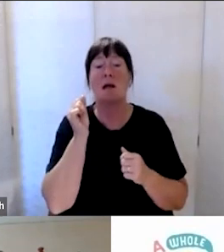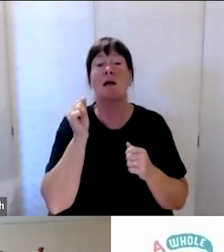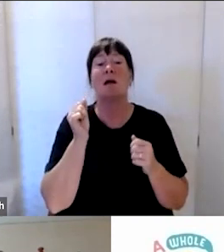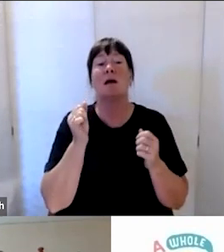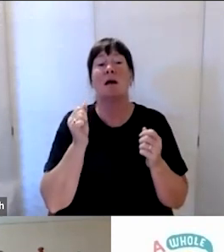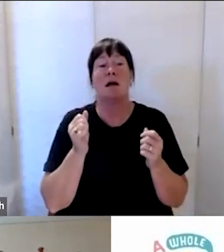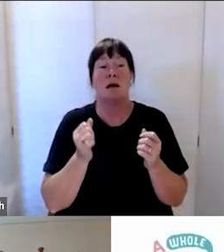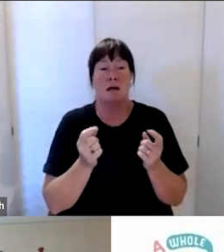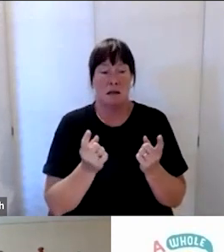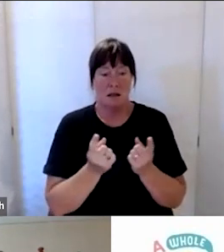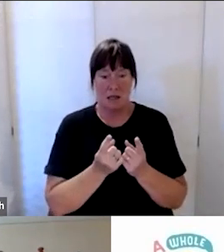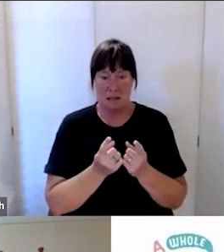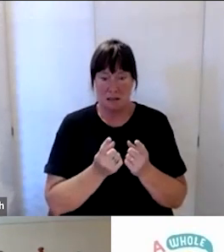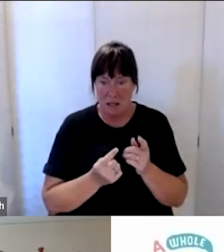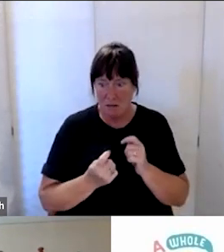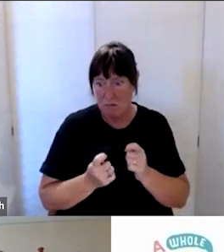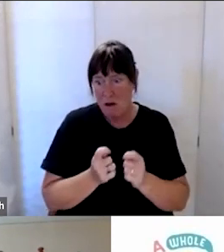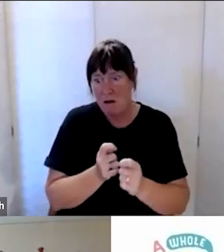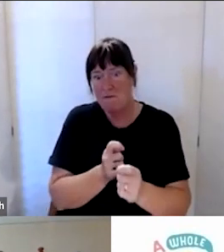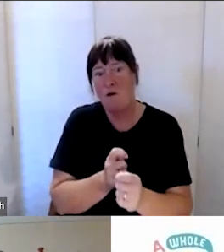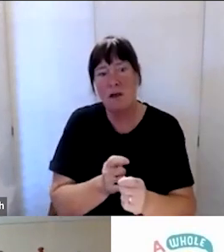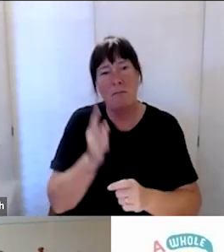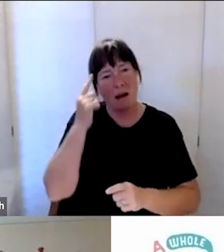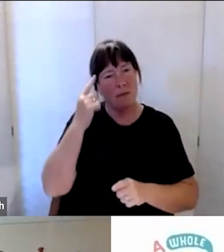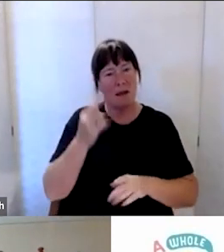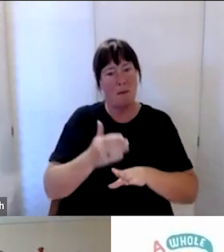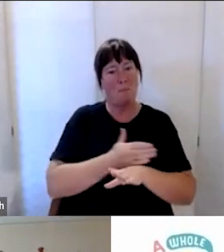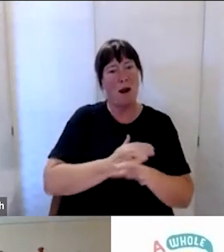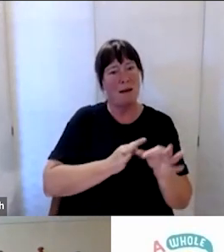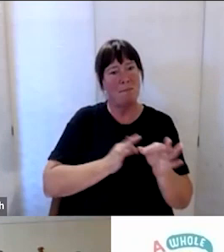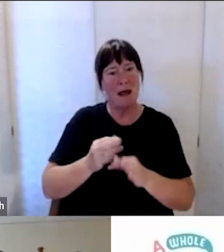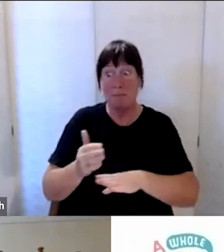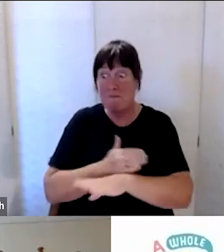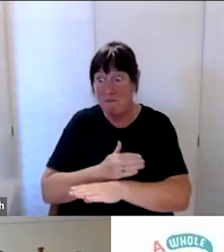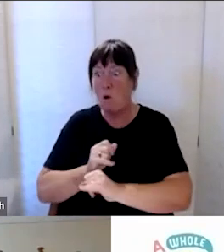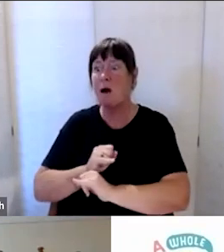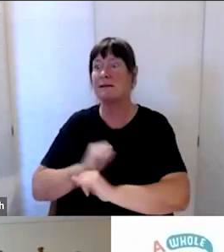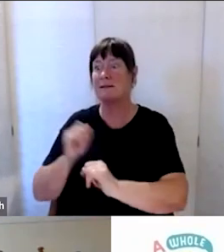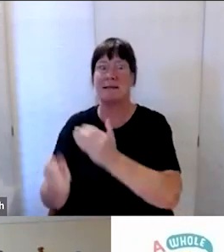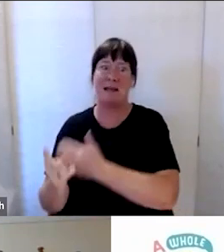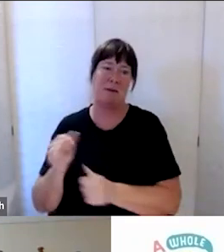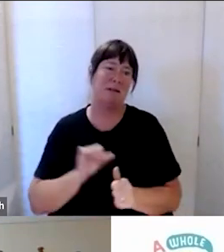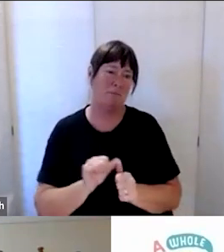rather than reacting to them, that would be useful too. I think we all absolutely agree with you, Rachel.